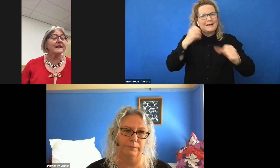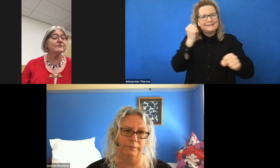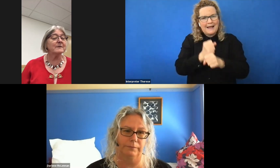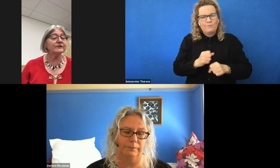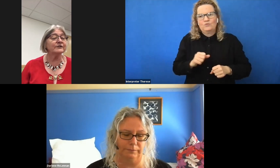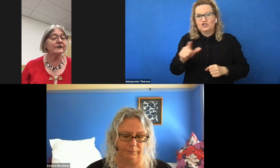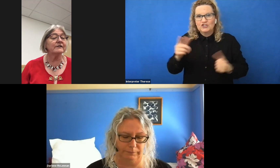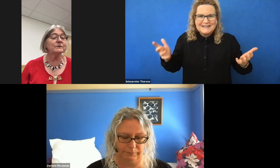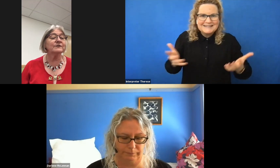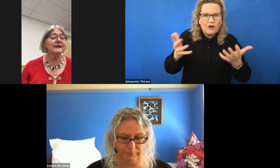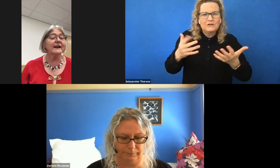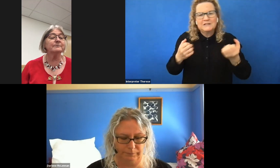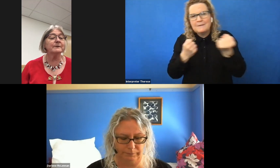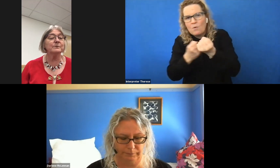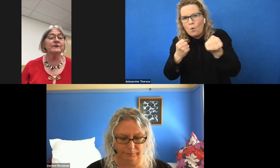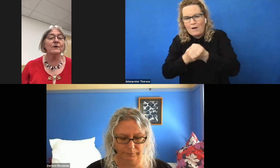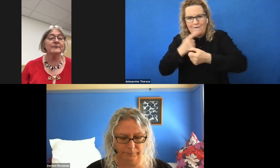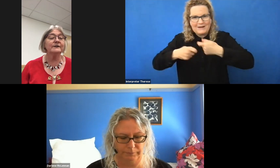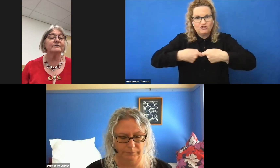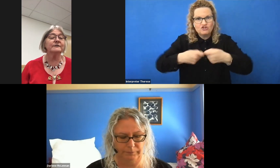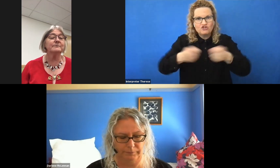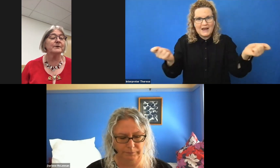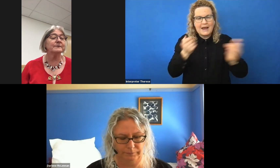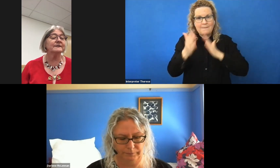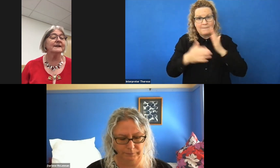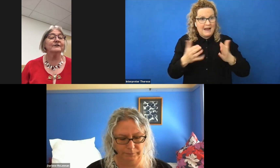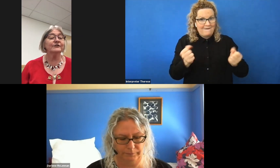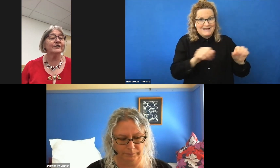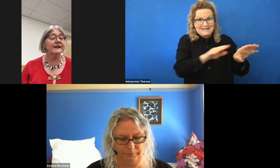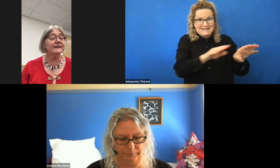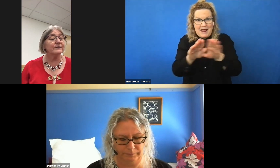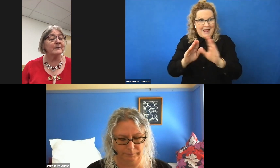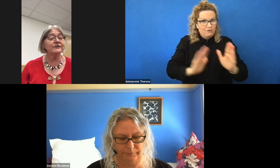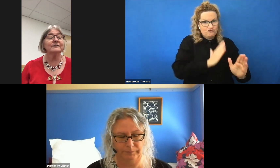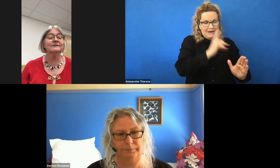information sharing which allows people with common interests and purpose to share information,